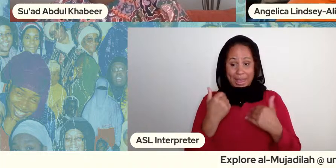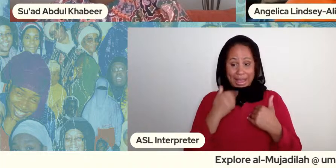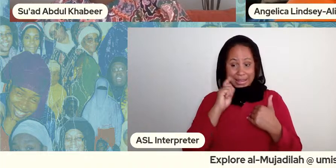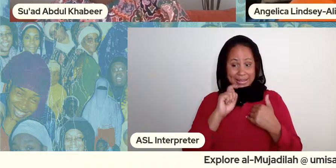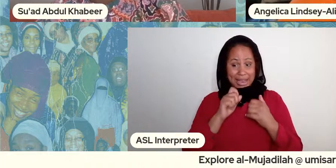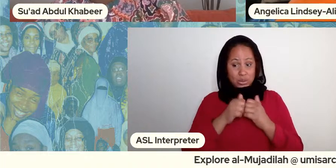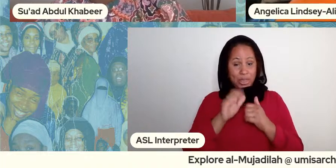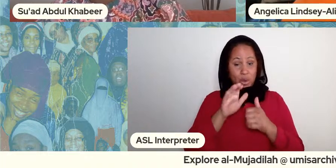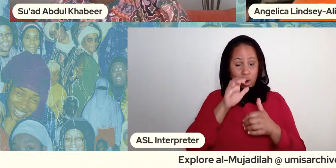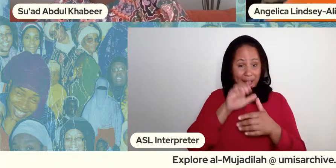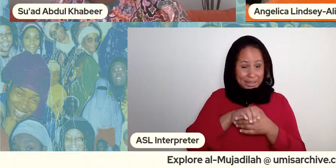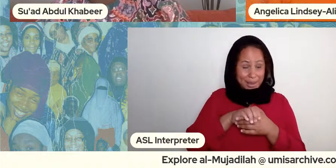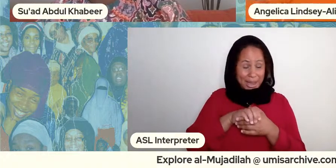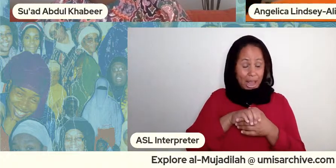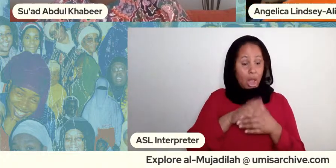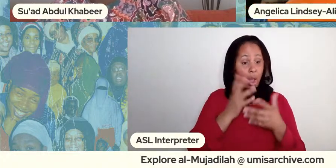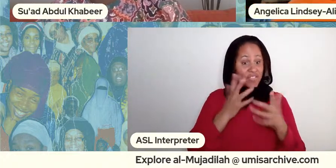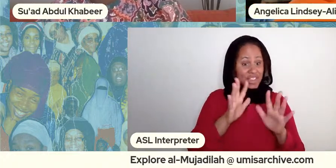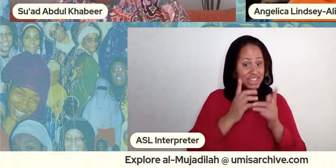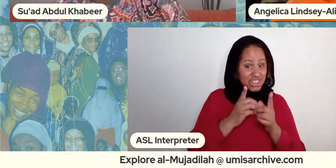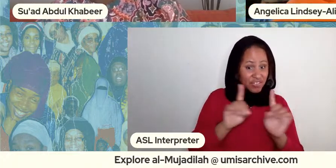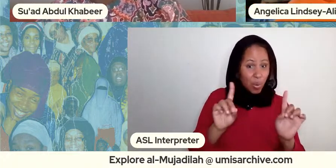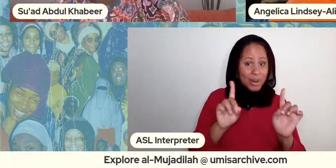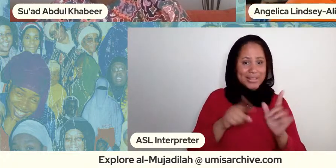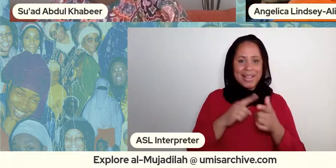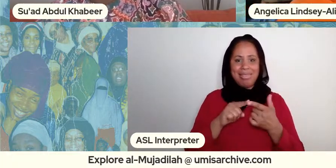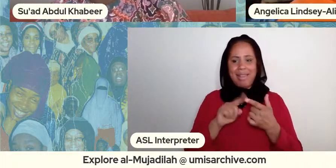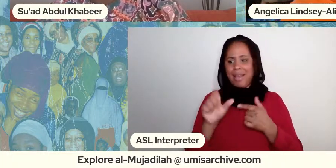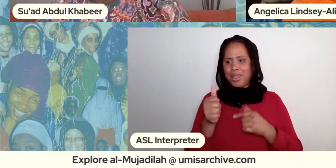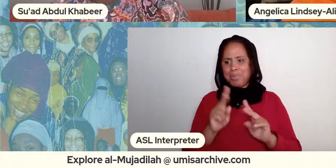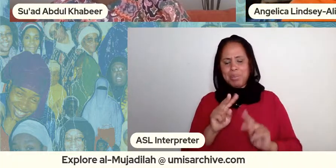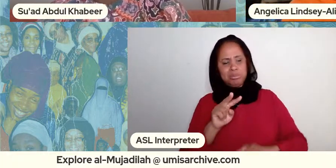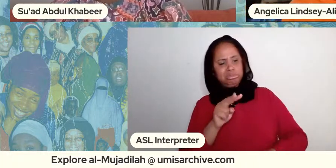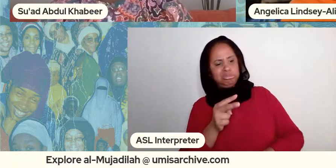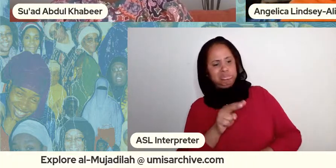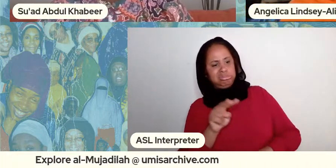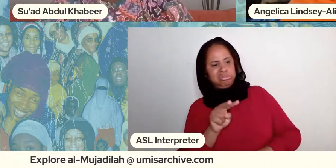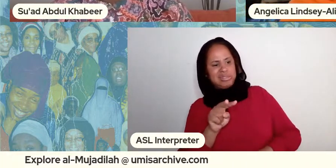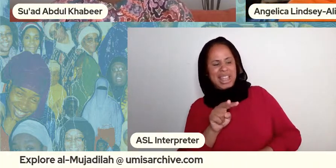because you have not been out here doing what have you so you're still in a category of women that